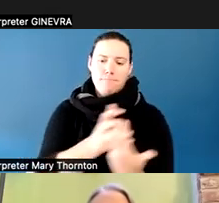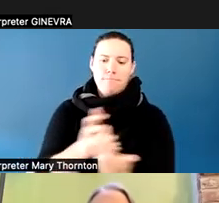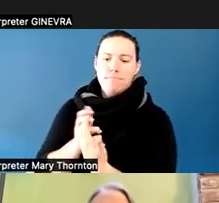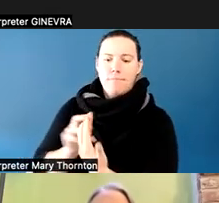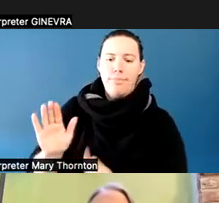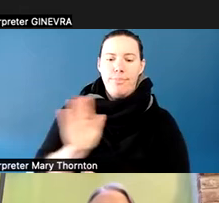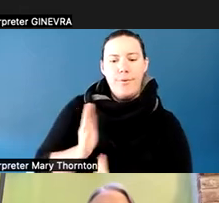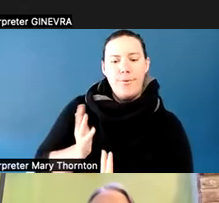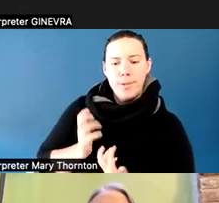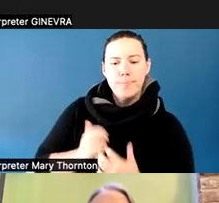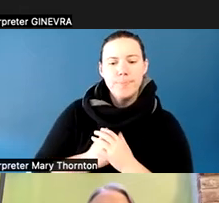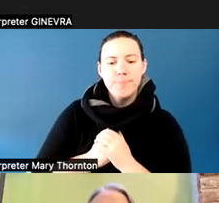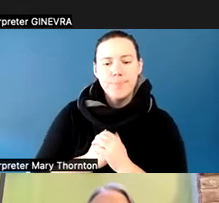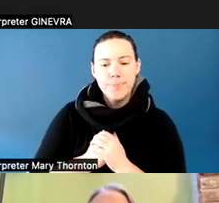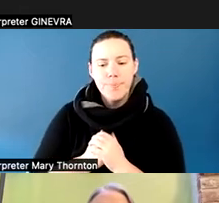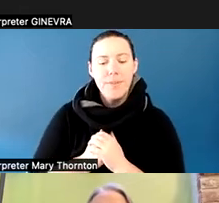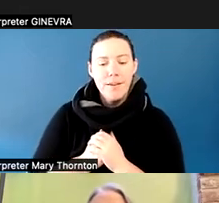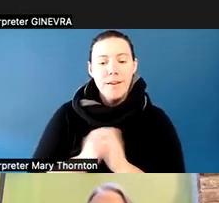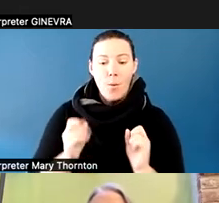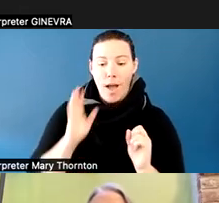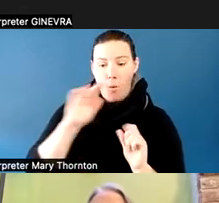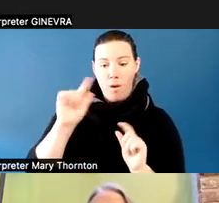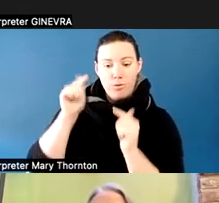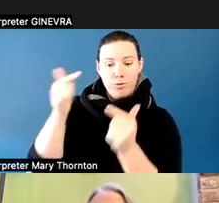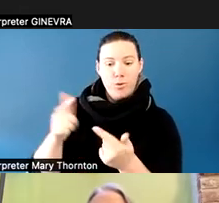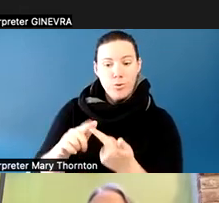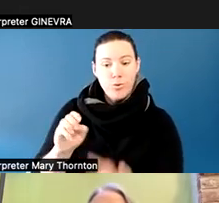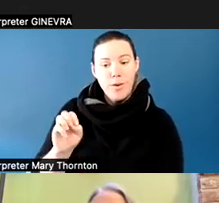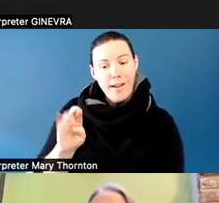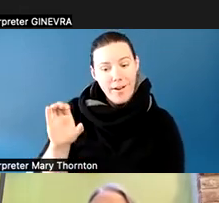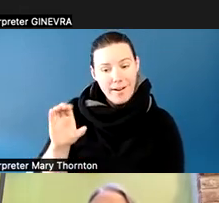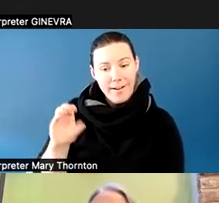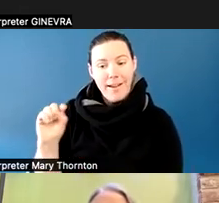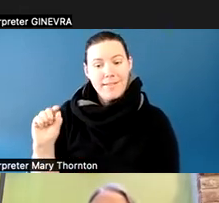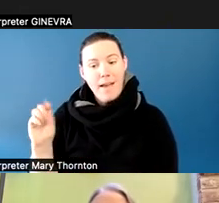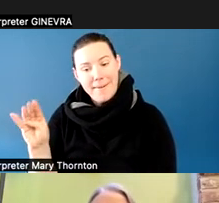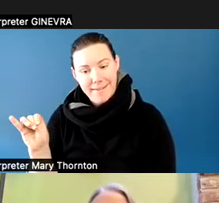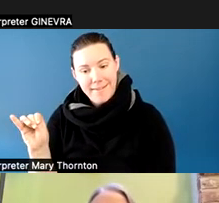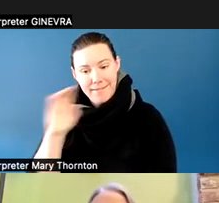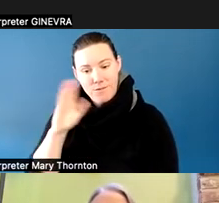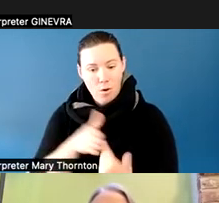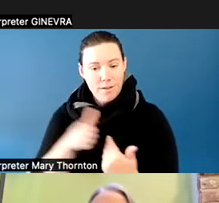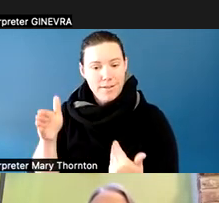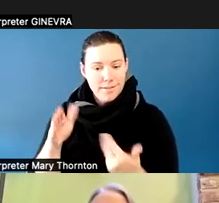So I will turn it over to Eric and Tami for the next section of our talk here. And take it away.